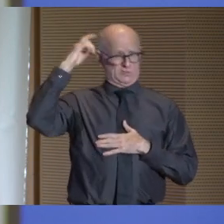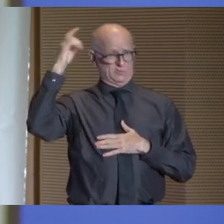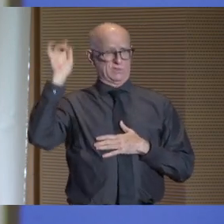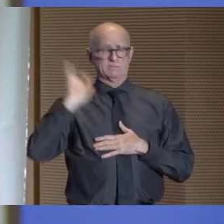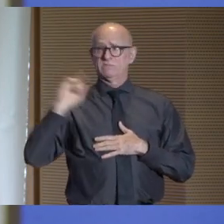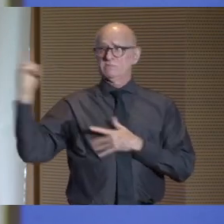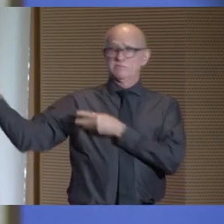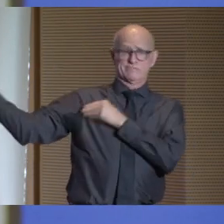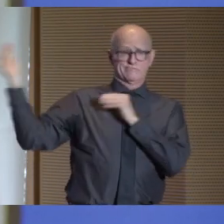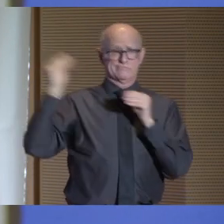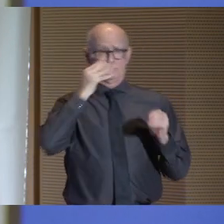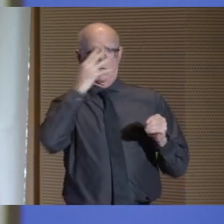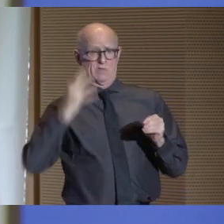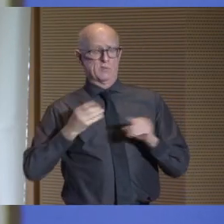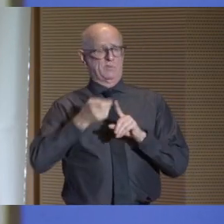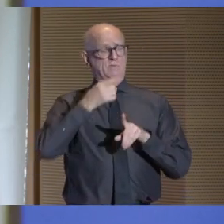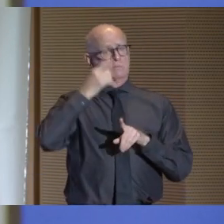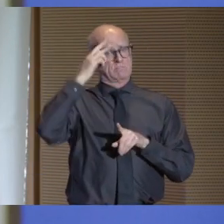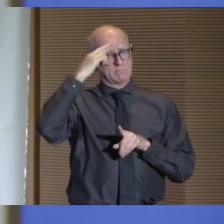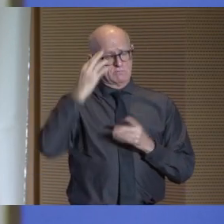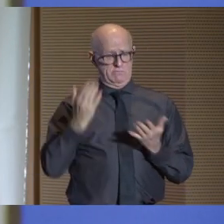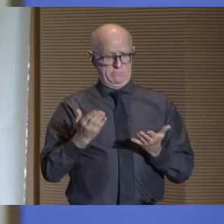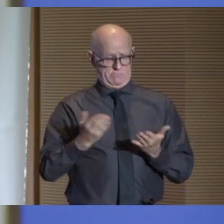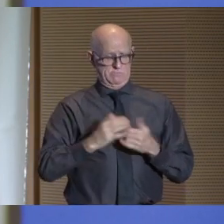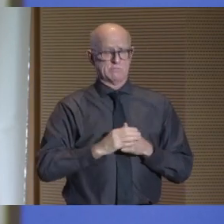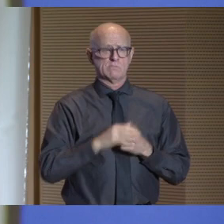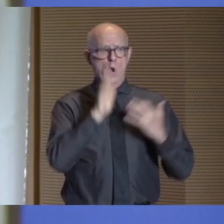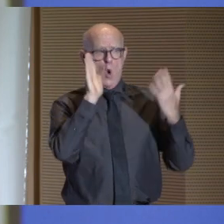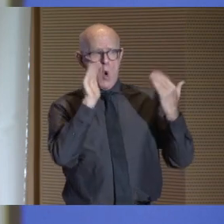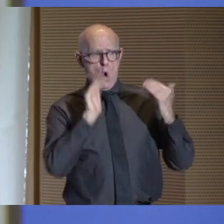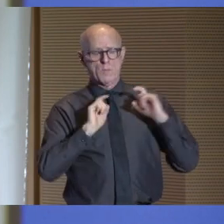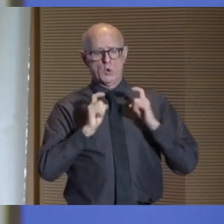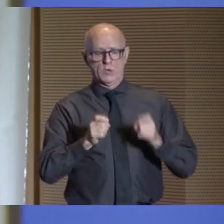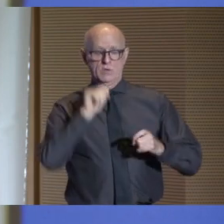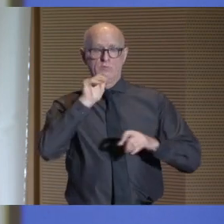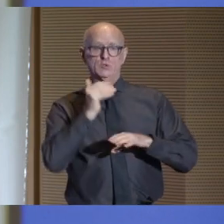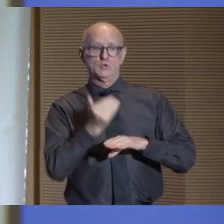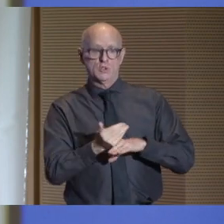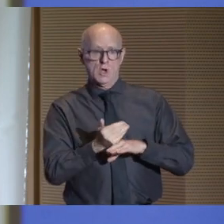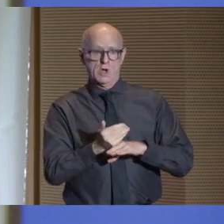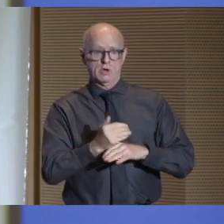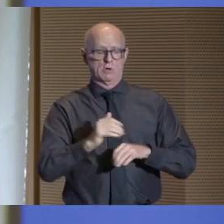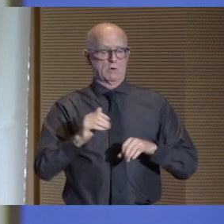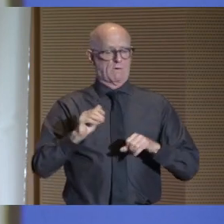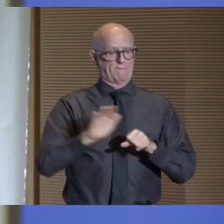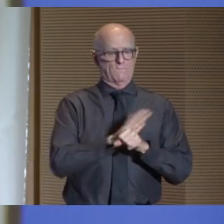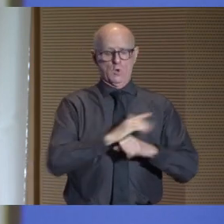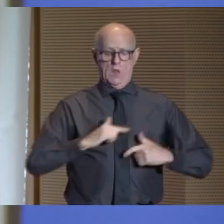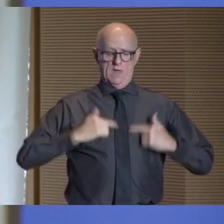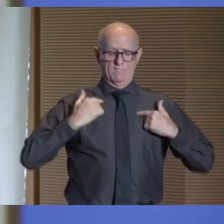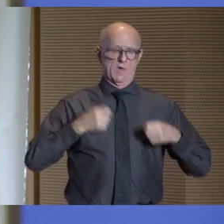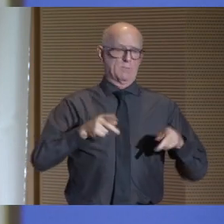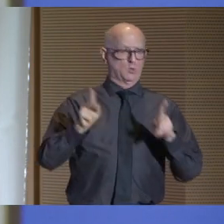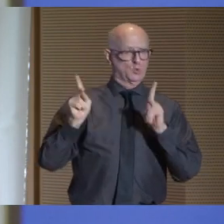They immigrated to New York City from the Dominican Republic, hoping to give their daughter a full life of opportunities.